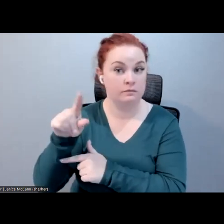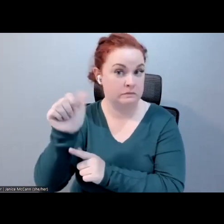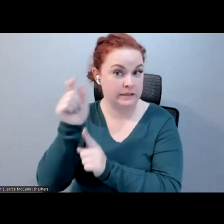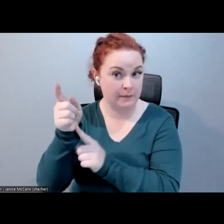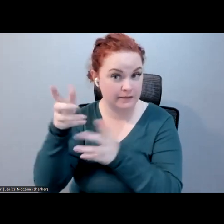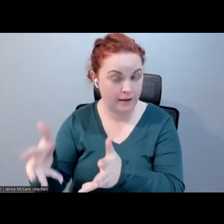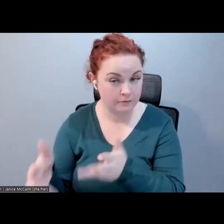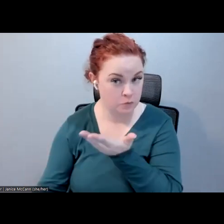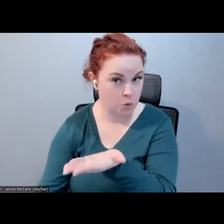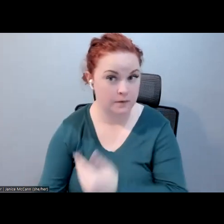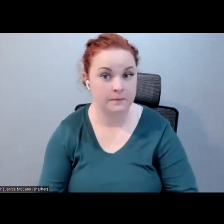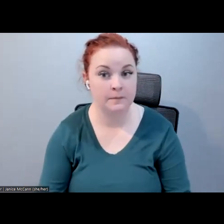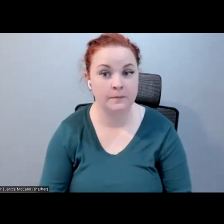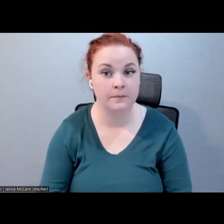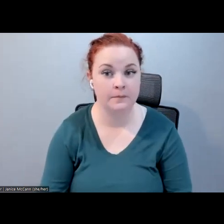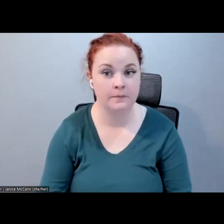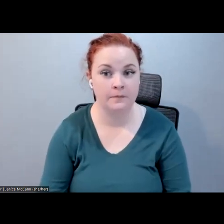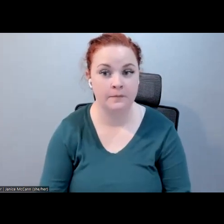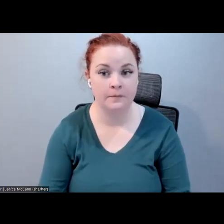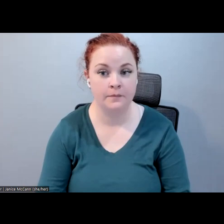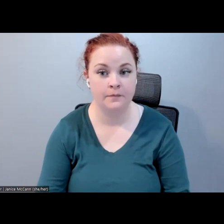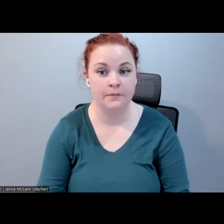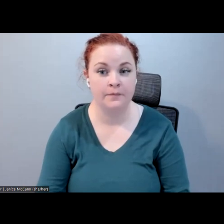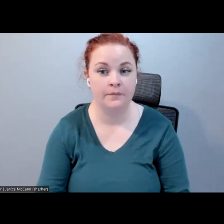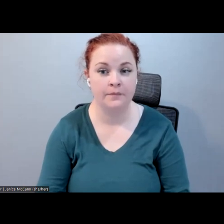take it away. >> Yao: Thank you, Dylan. Let